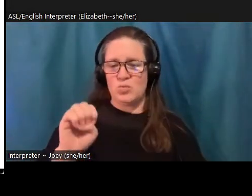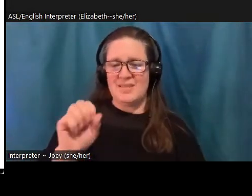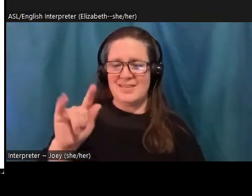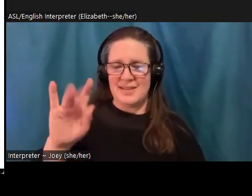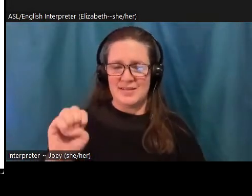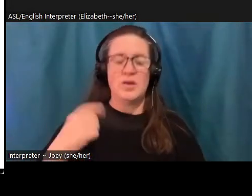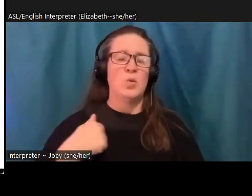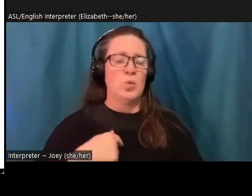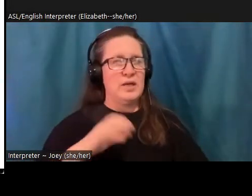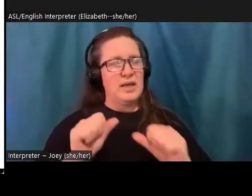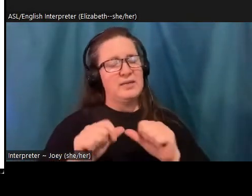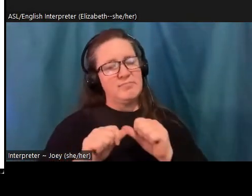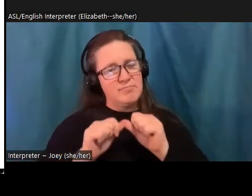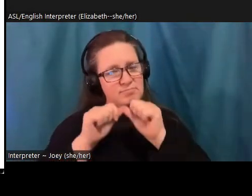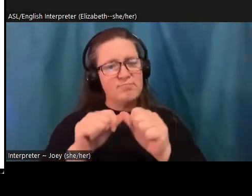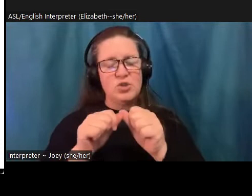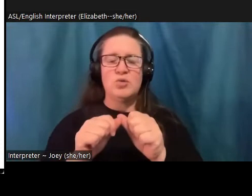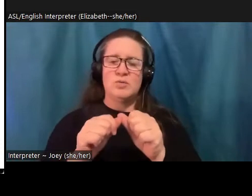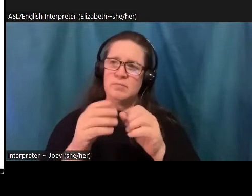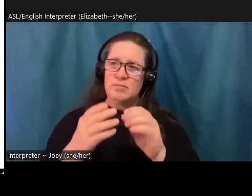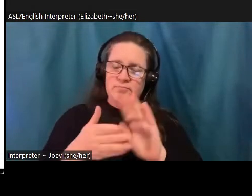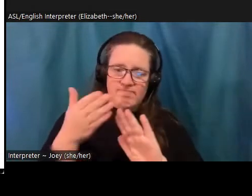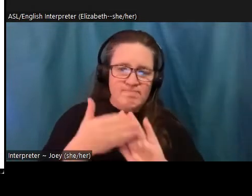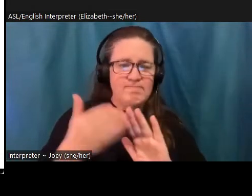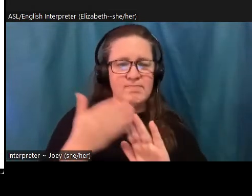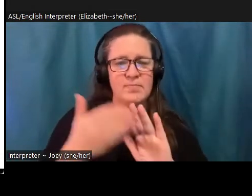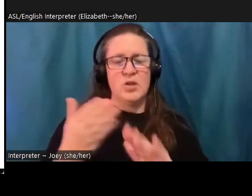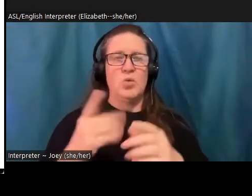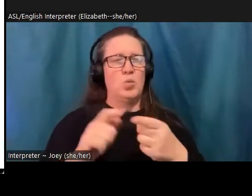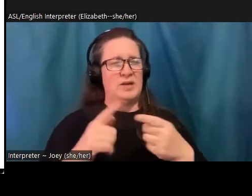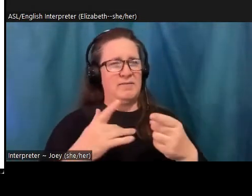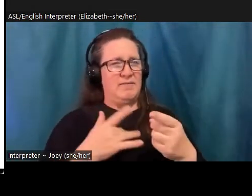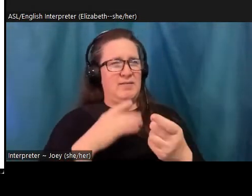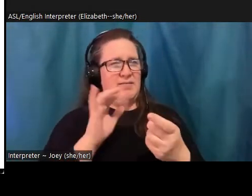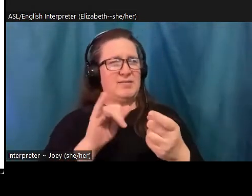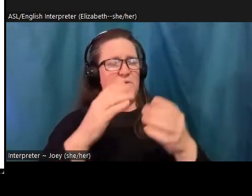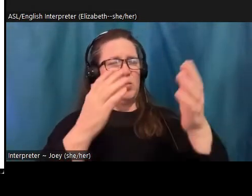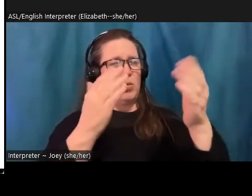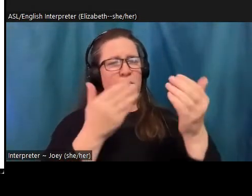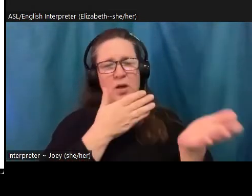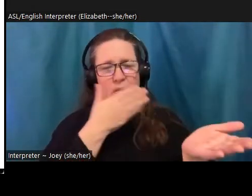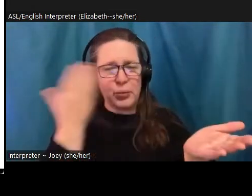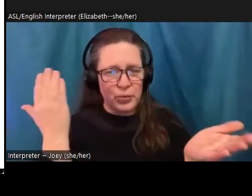that's, that's what we can turn to, to keep us going. So I think a lot of people refer or prefer the language of purpose or